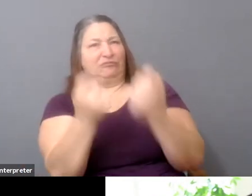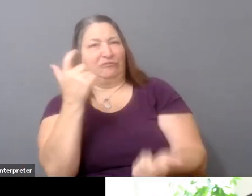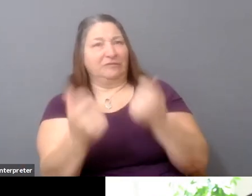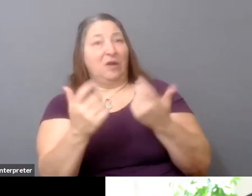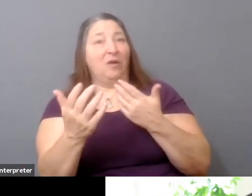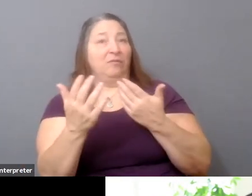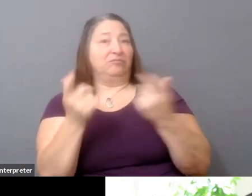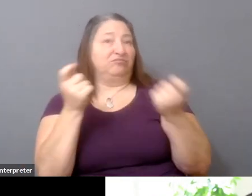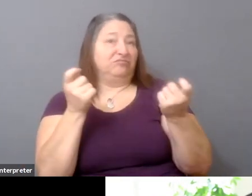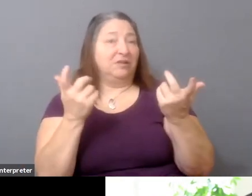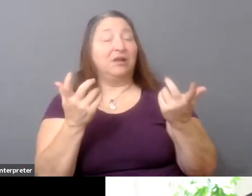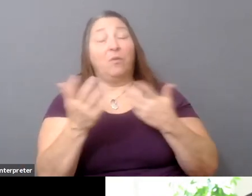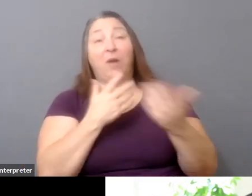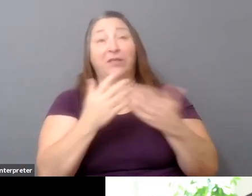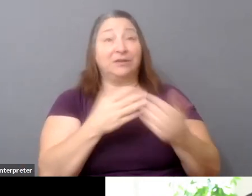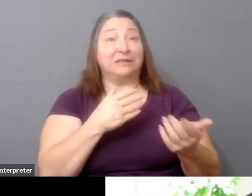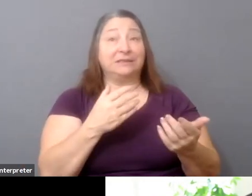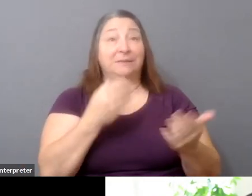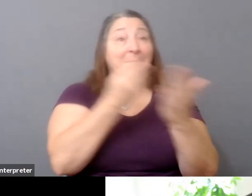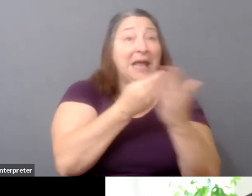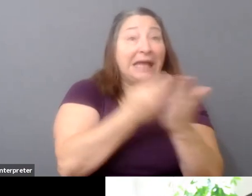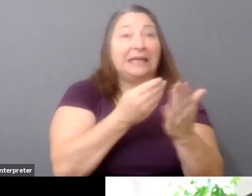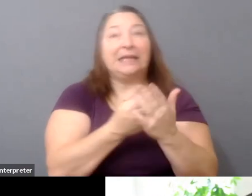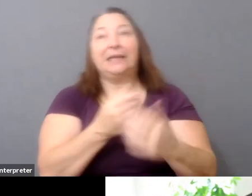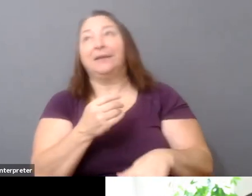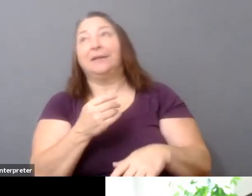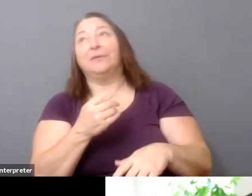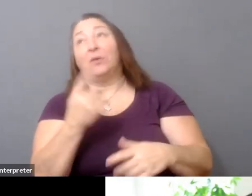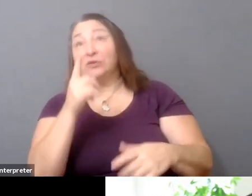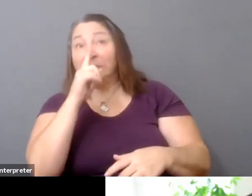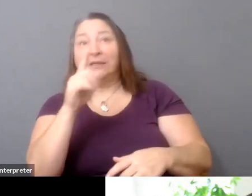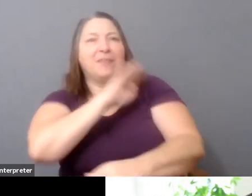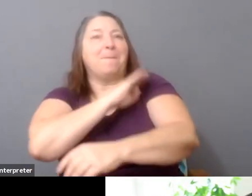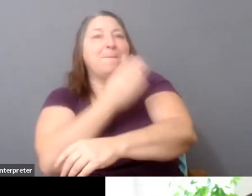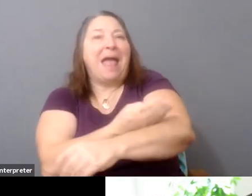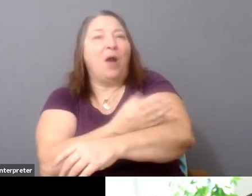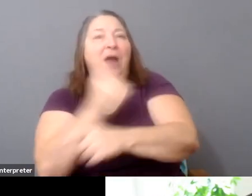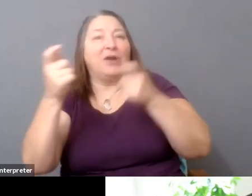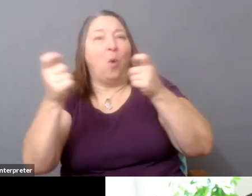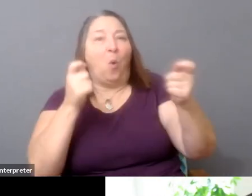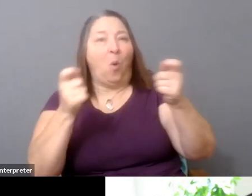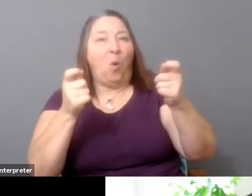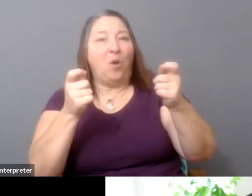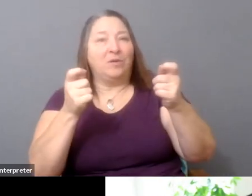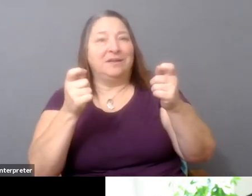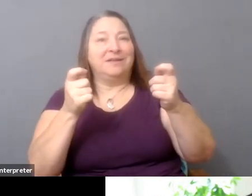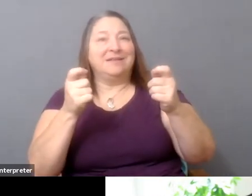it's the power and hold that they have on our attention, right?